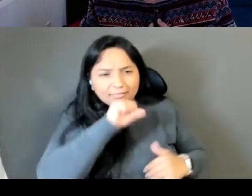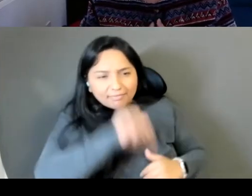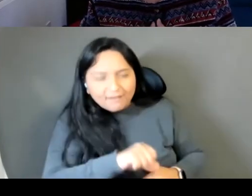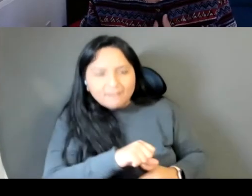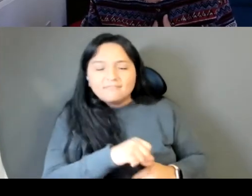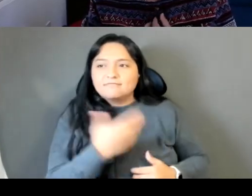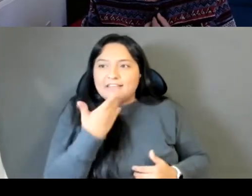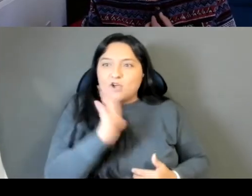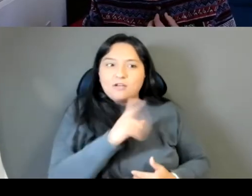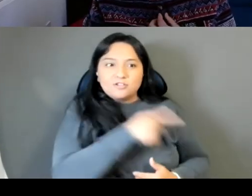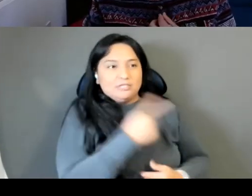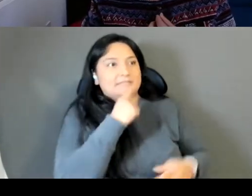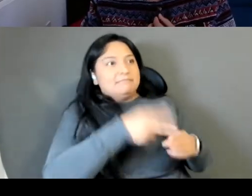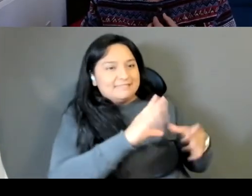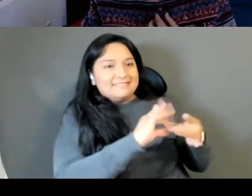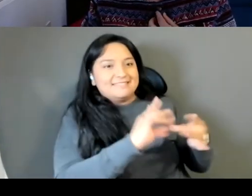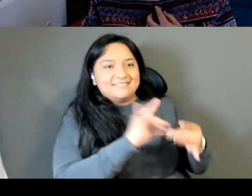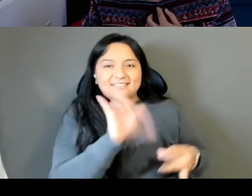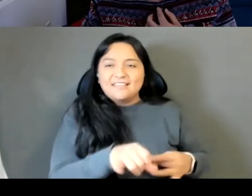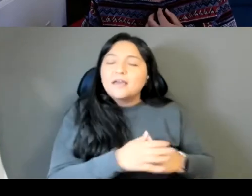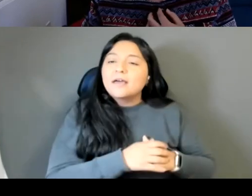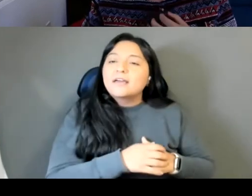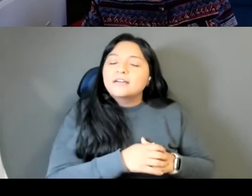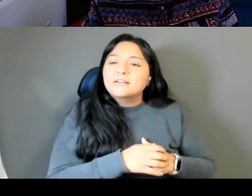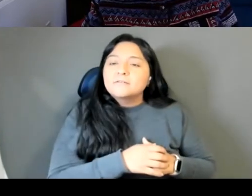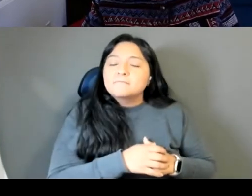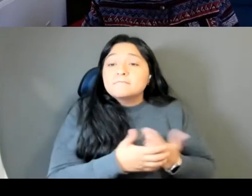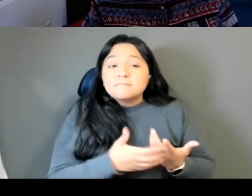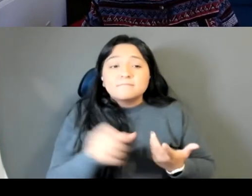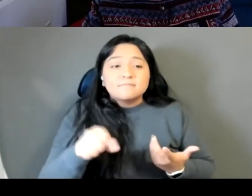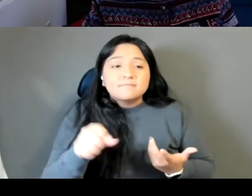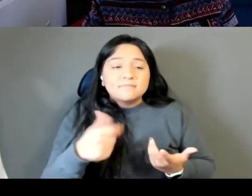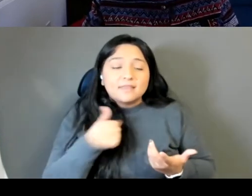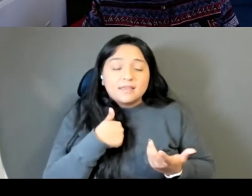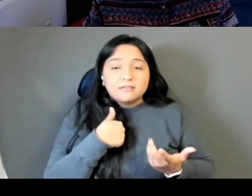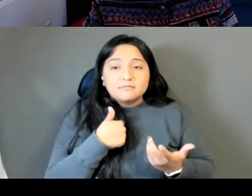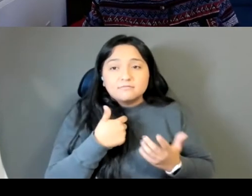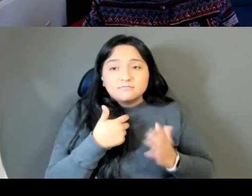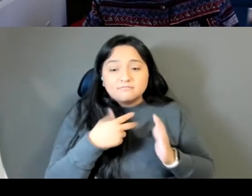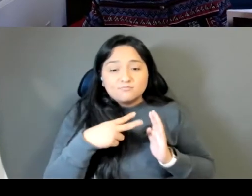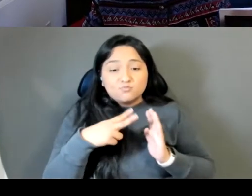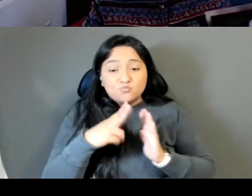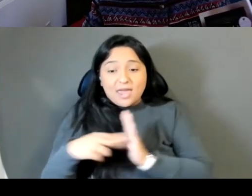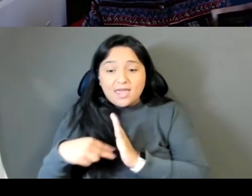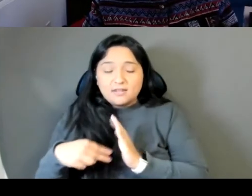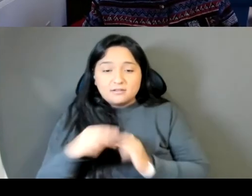And yeah, that just had, you know, I found so much of the book, powerful and helpful